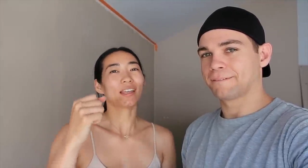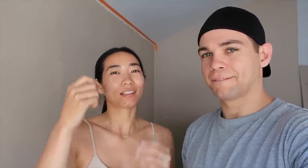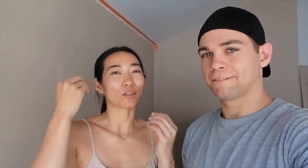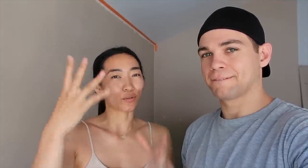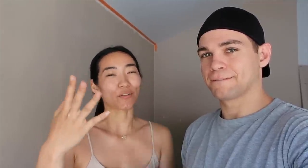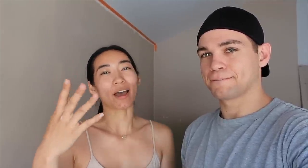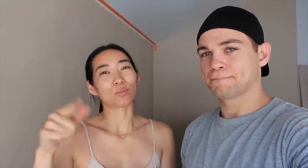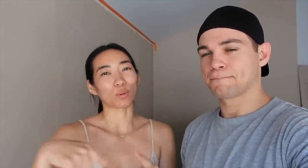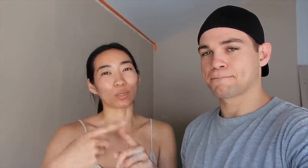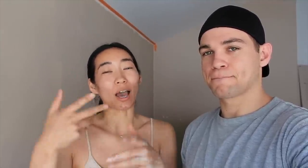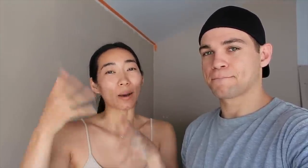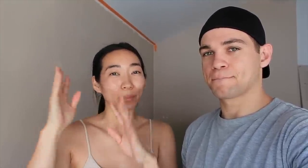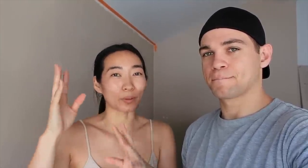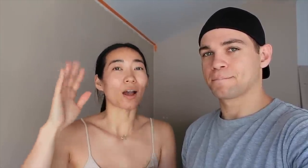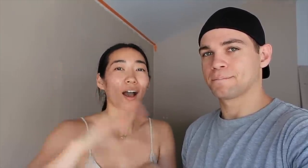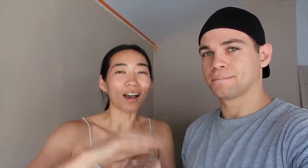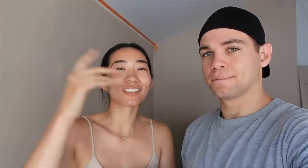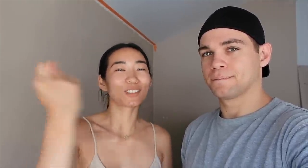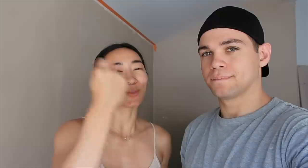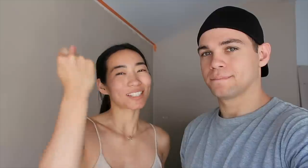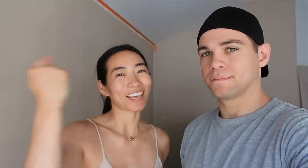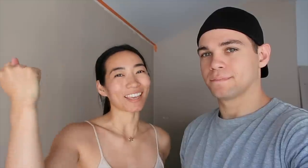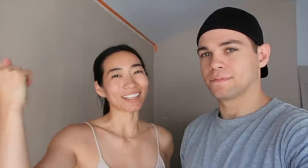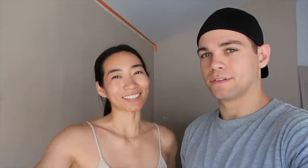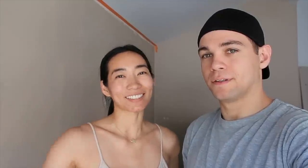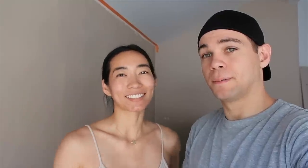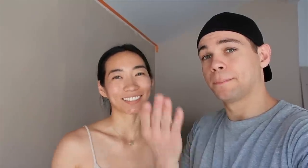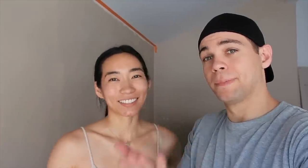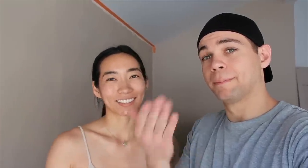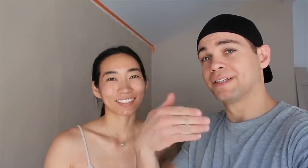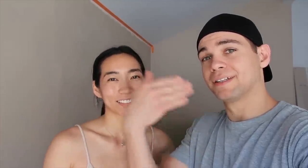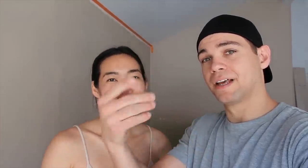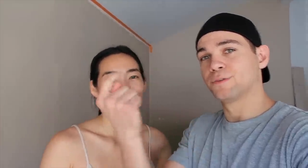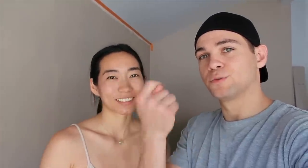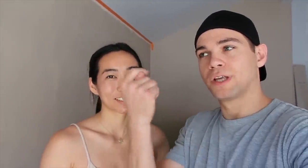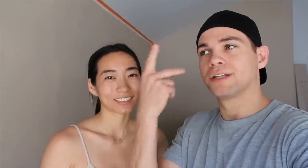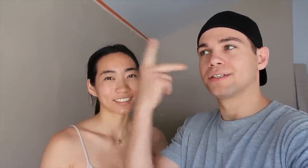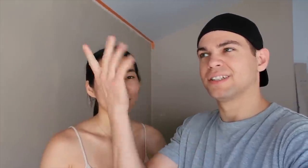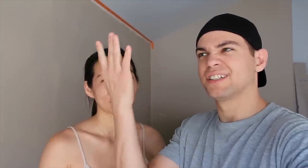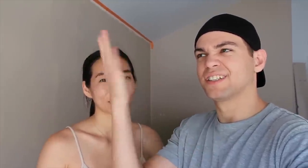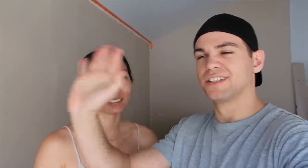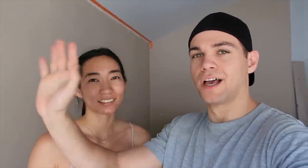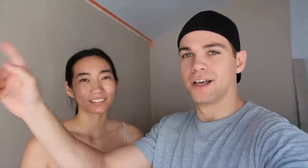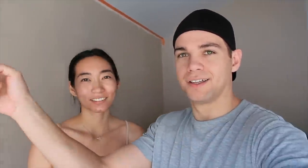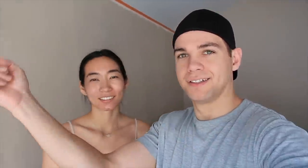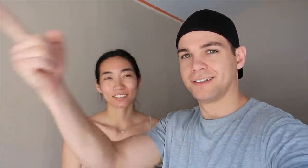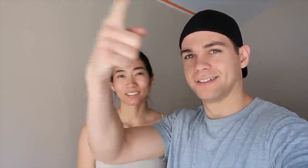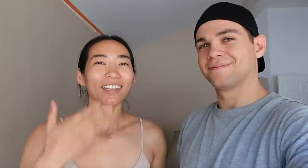you get notified when we upload on Tuesday Maybe next Tuesday you'll see it done